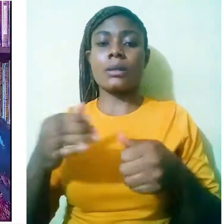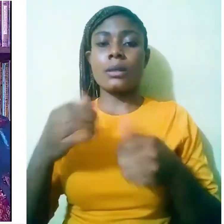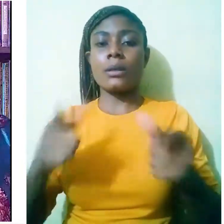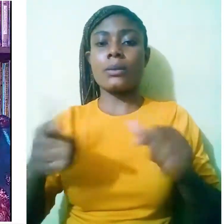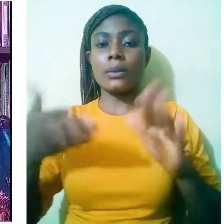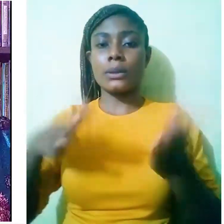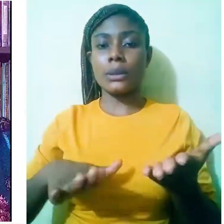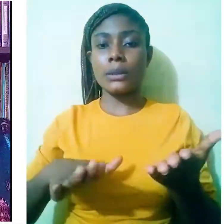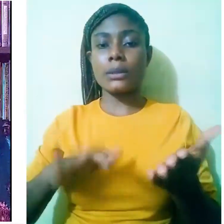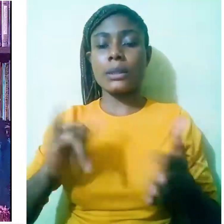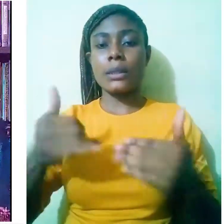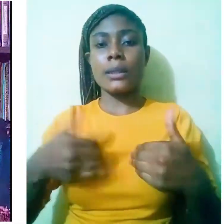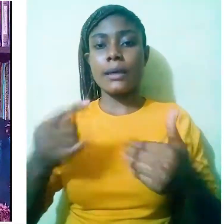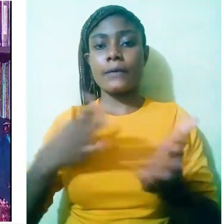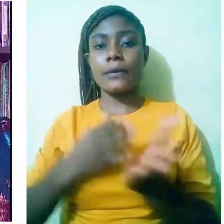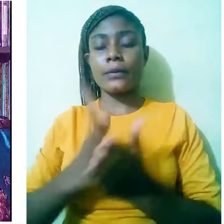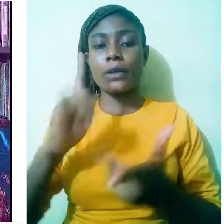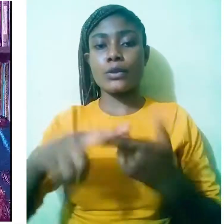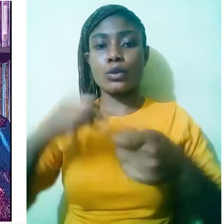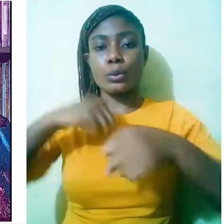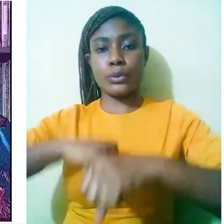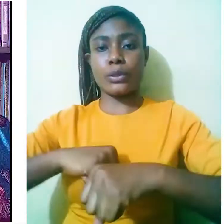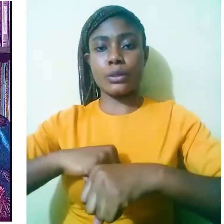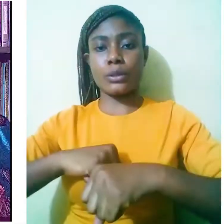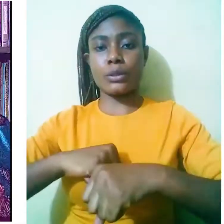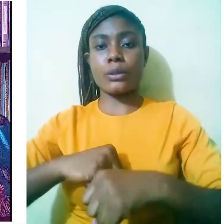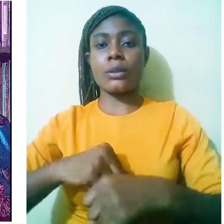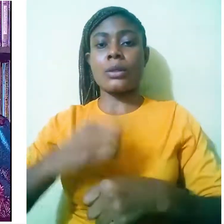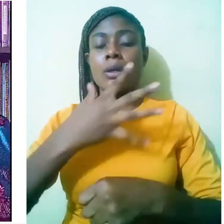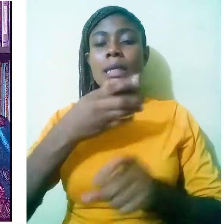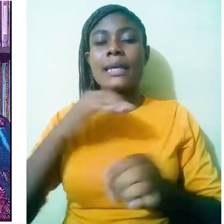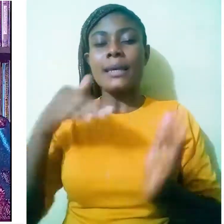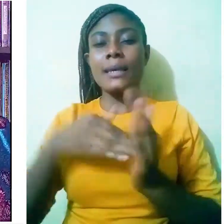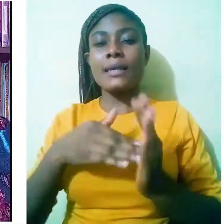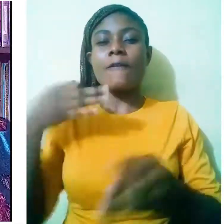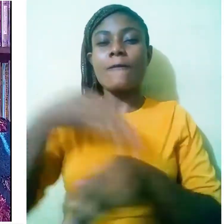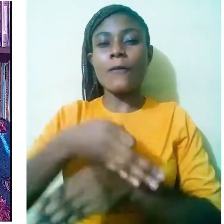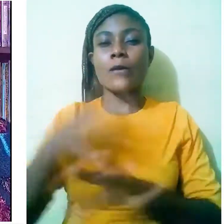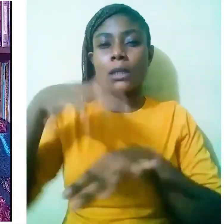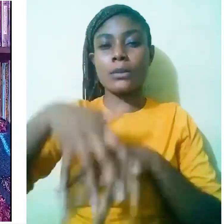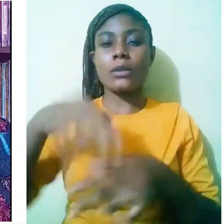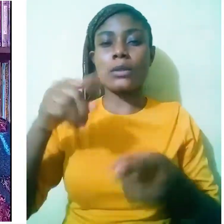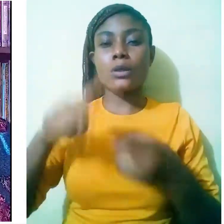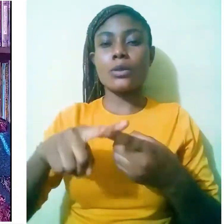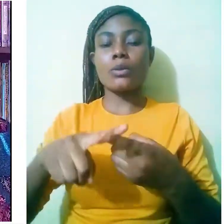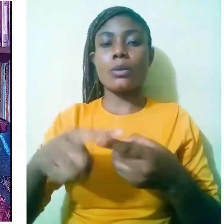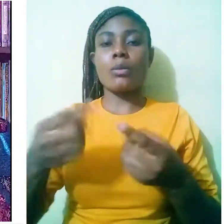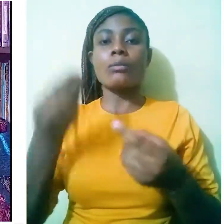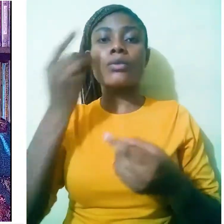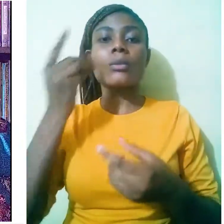They have rights to protection from forced assimilation into dominant languages.